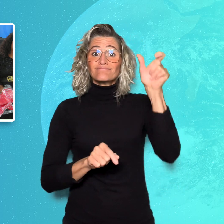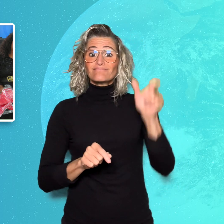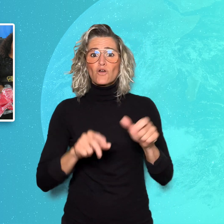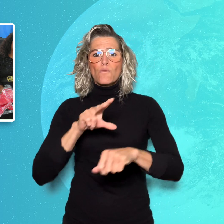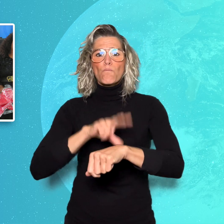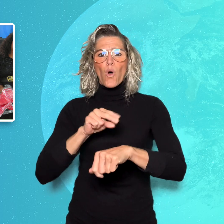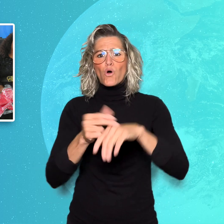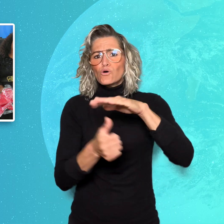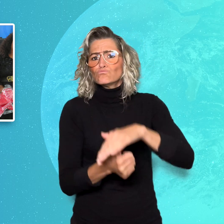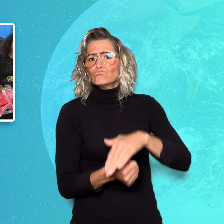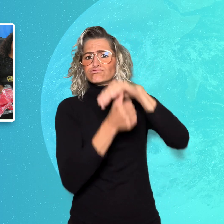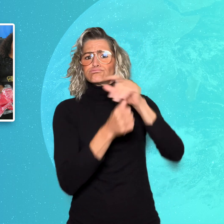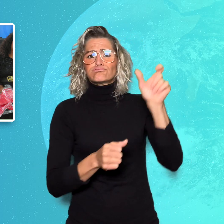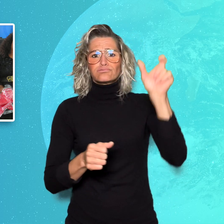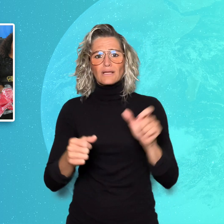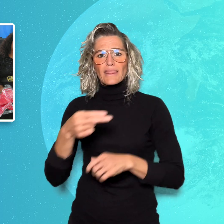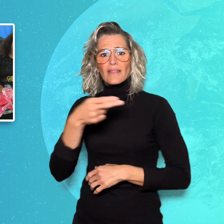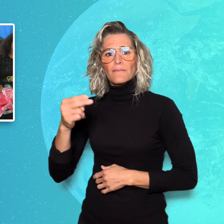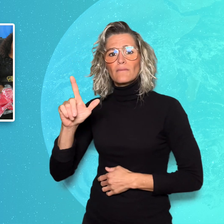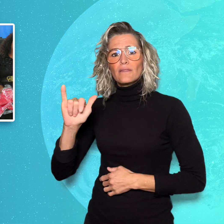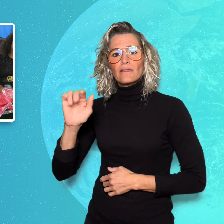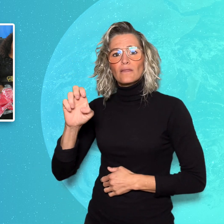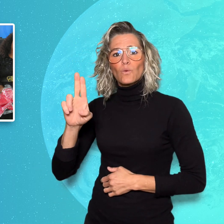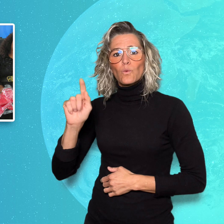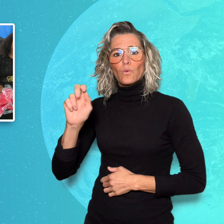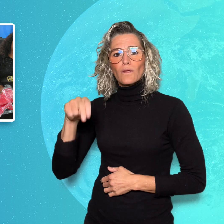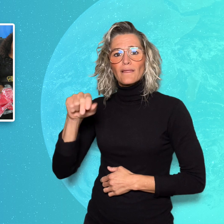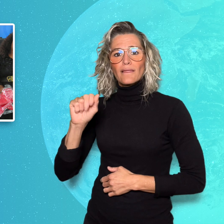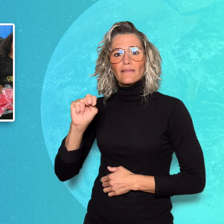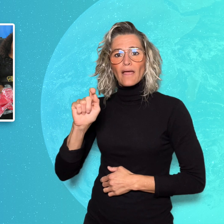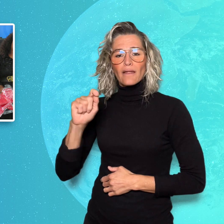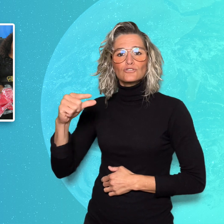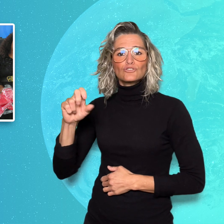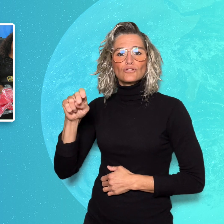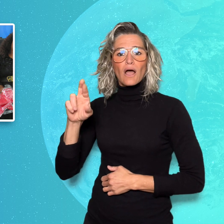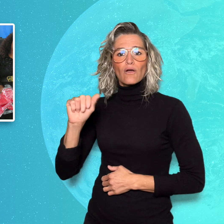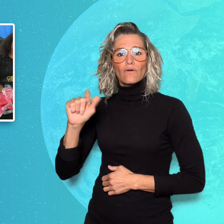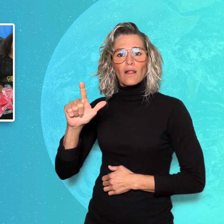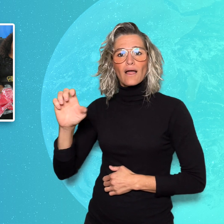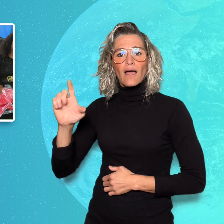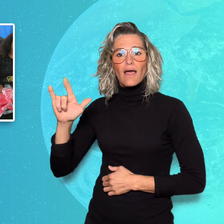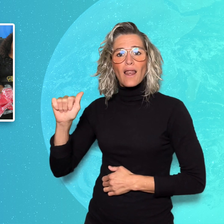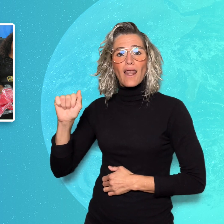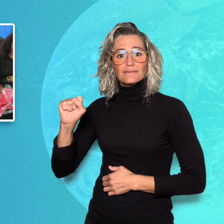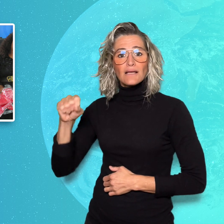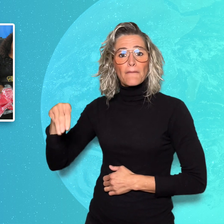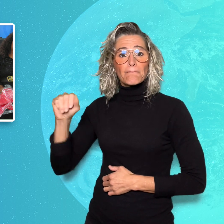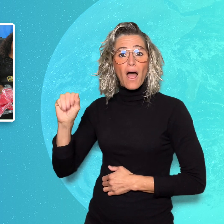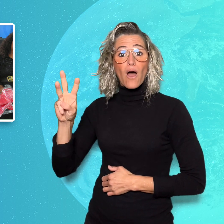The police leader, Lieutenant General Elias Mawela, and